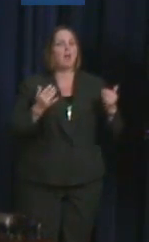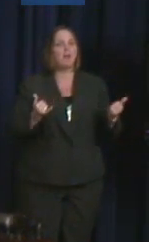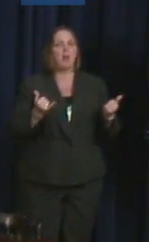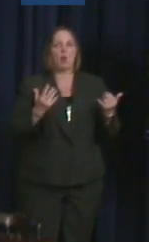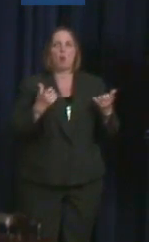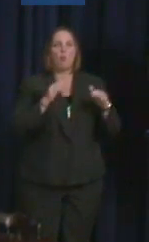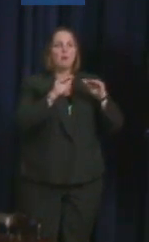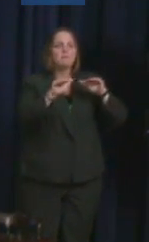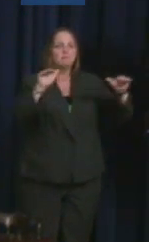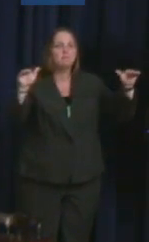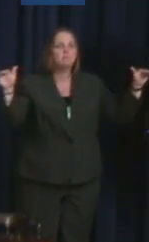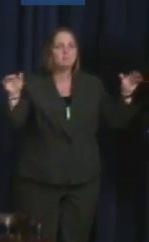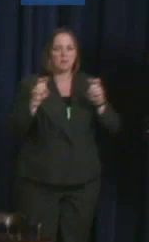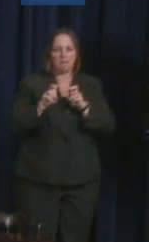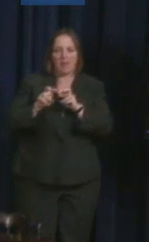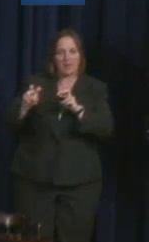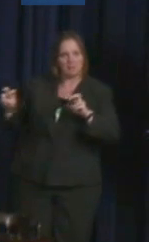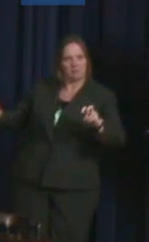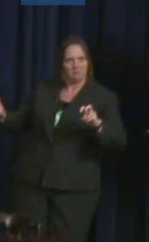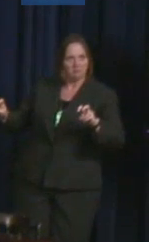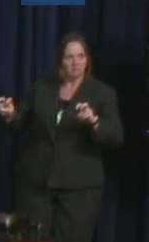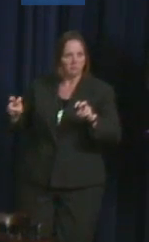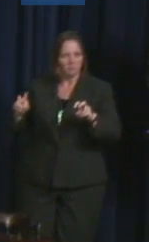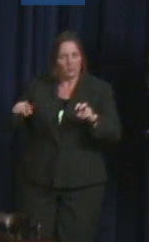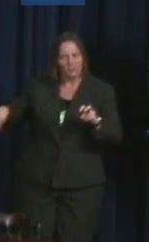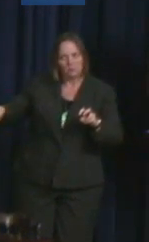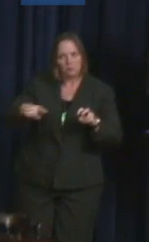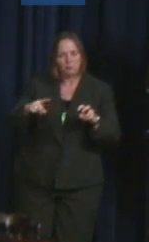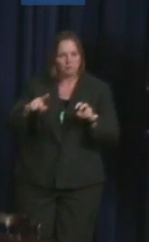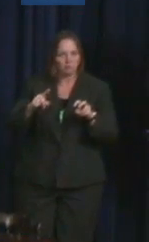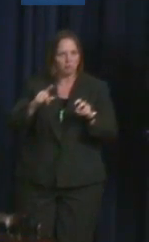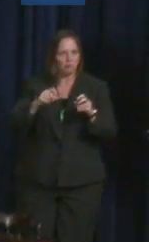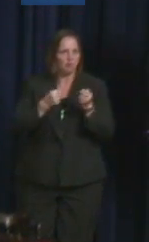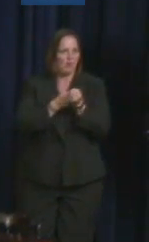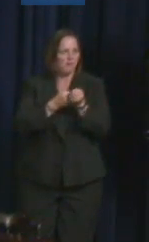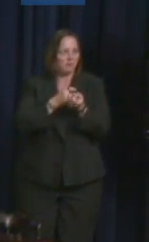Champions to the stage. And as we do that I'd like to shift some people around.